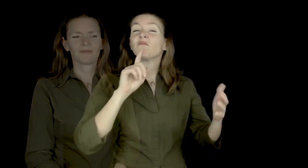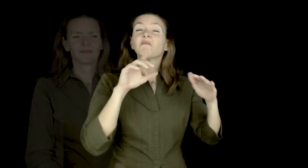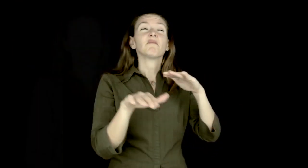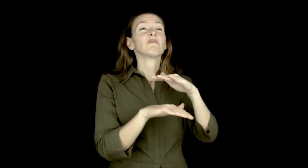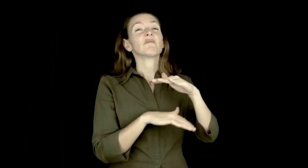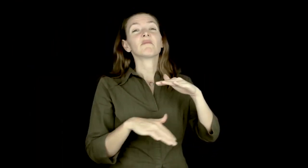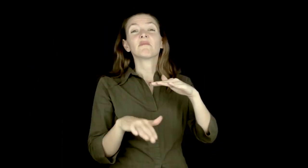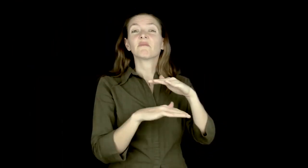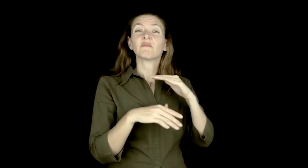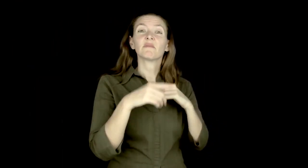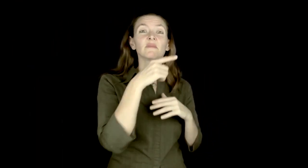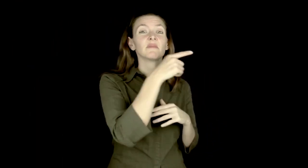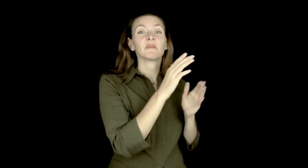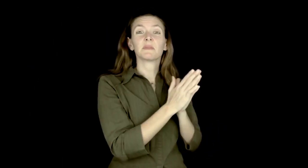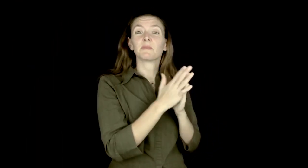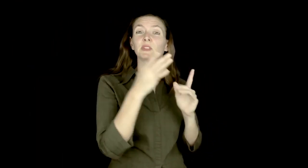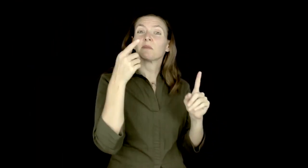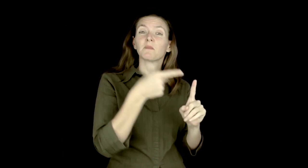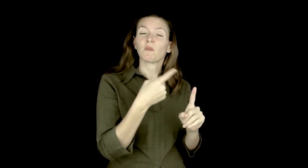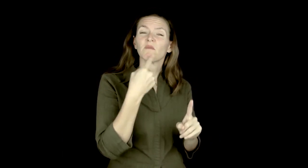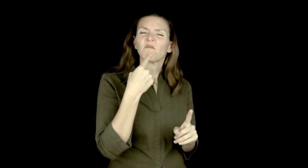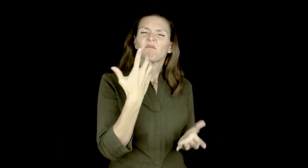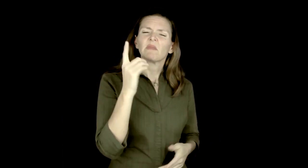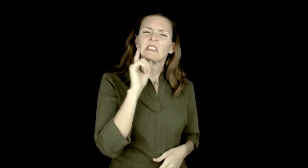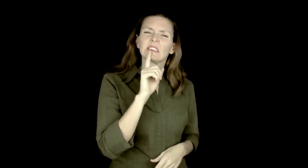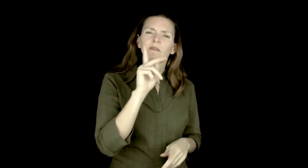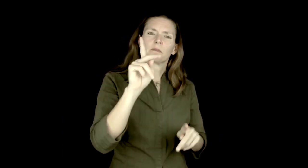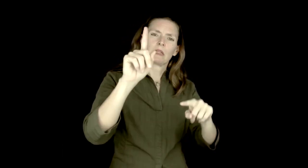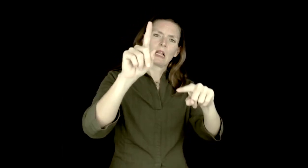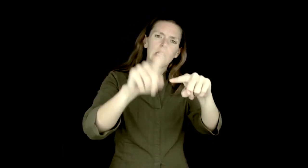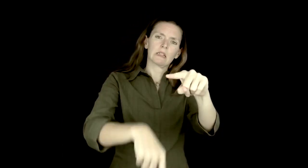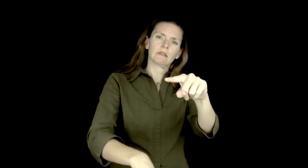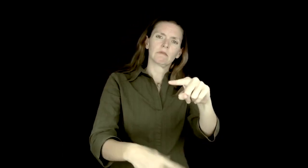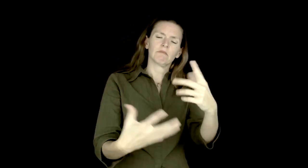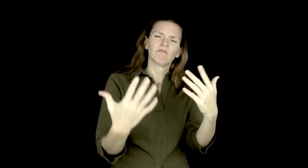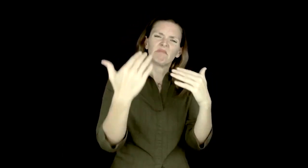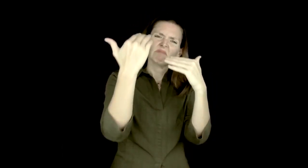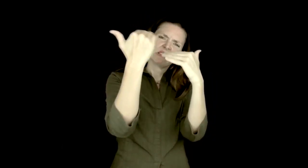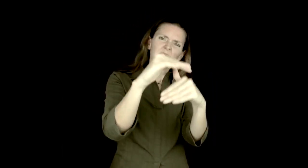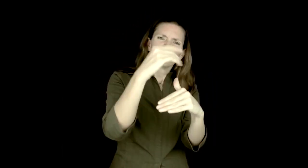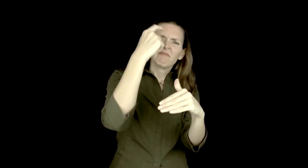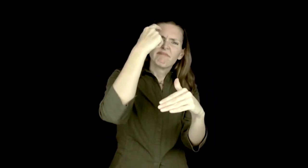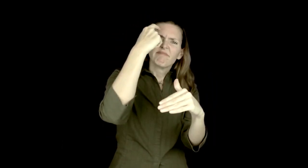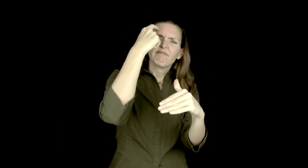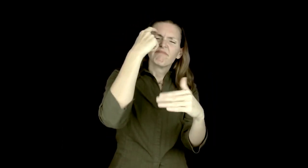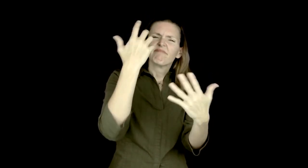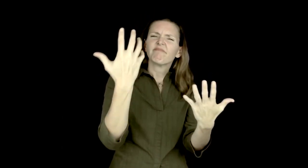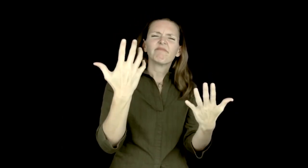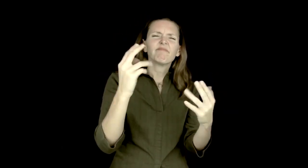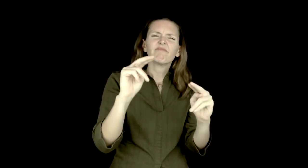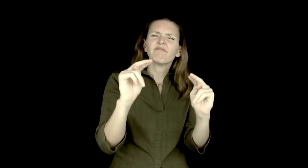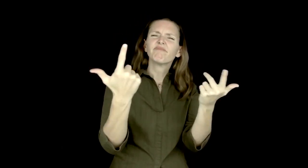The underlying message of this book is: Deaf people can't. Deaf people are limited, their brain capacity